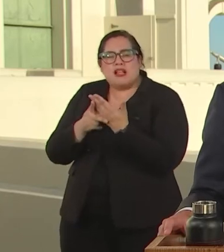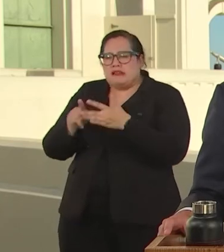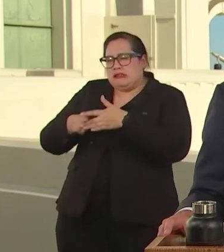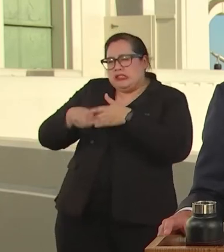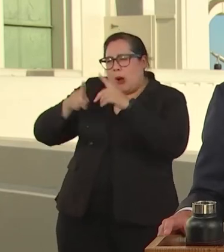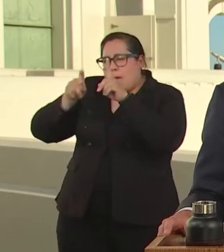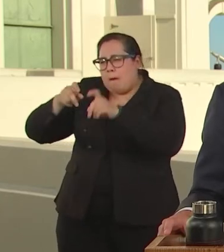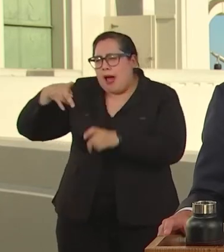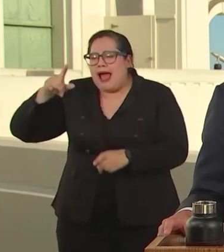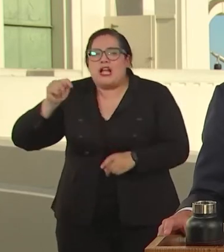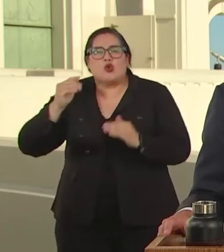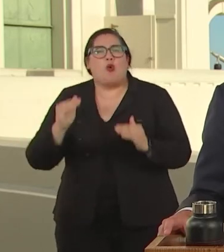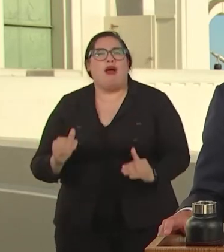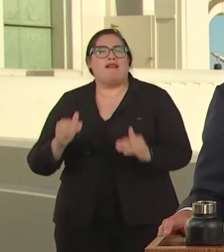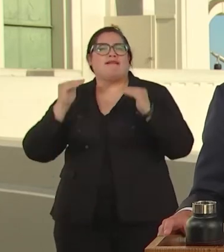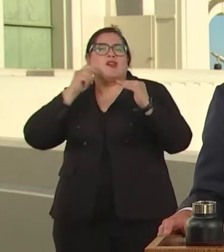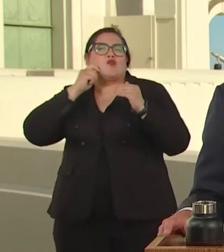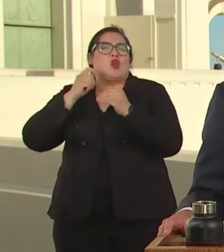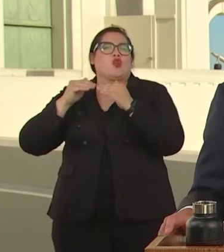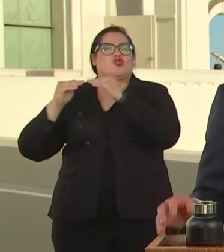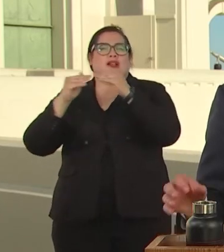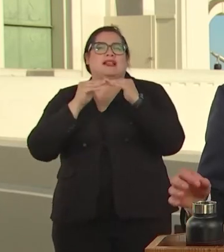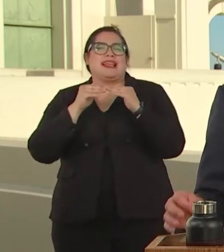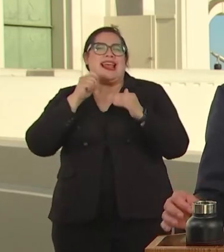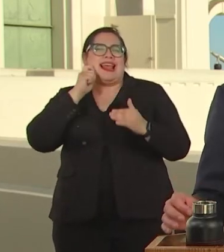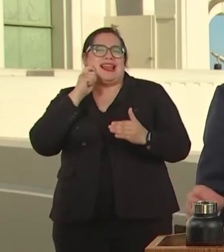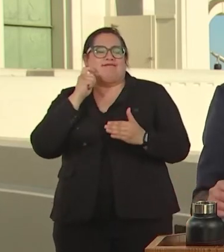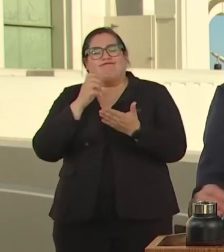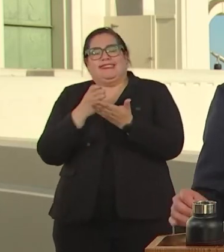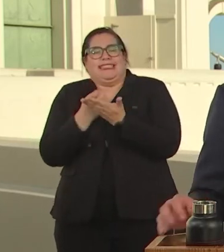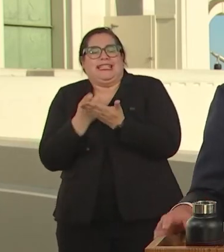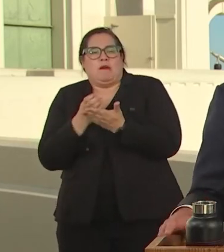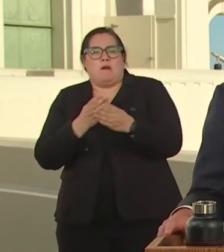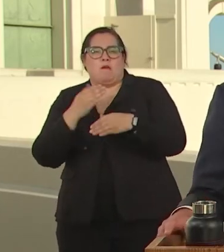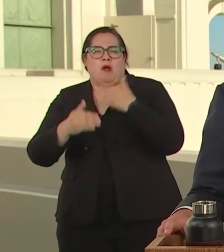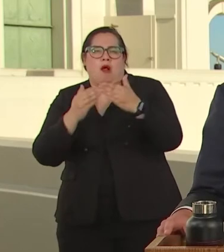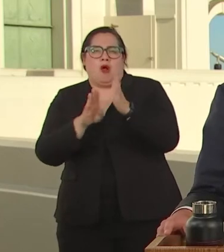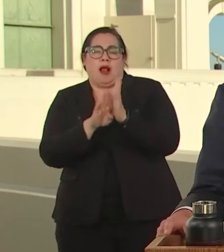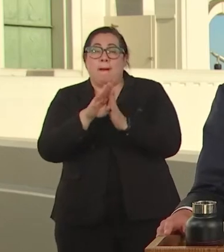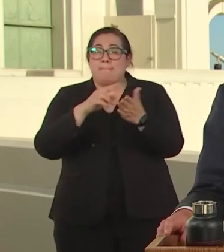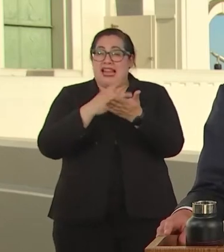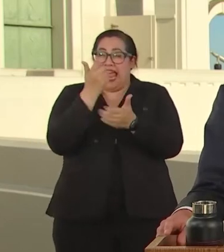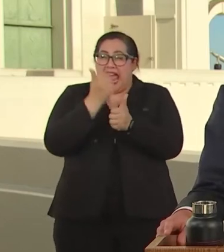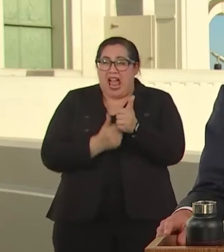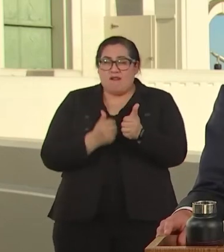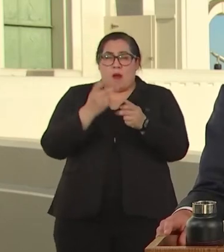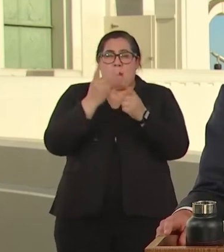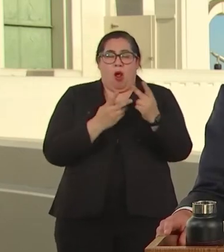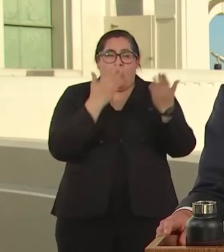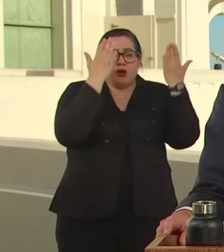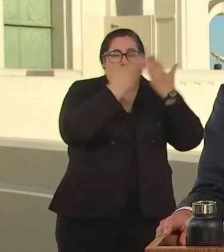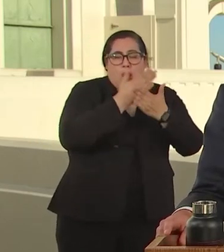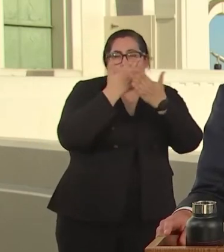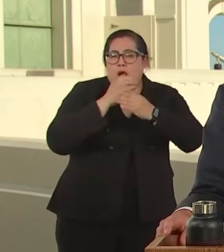SO WE CAN LIGHT UP EVERY CORNER OF THE CITY THAT HAS BEEN DARKENED BY WANT AND FEAR.